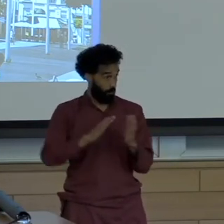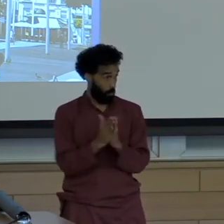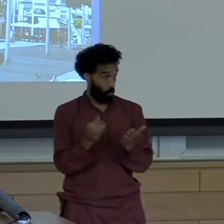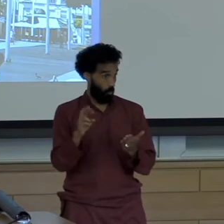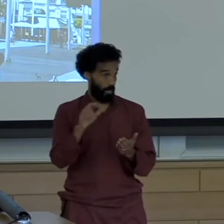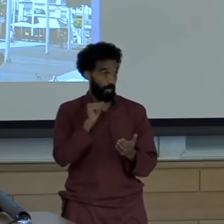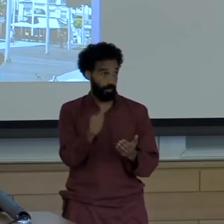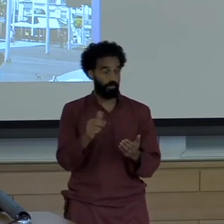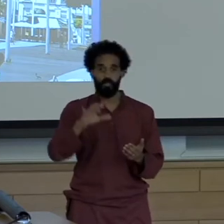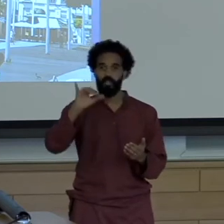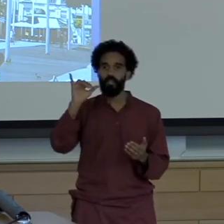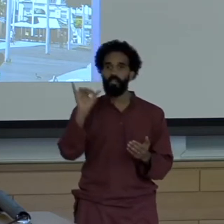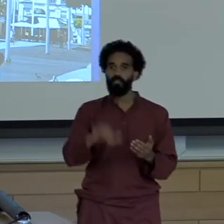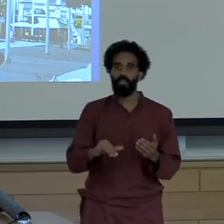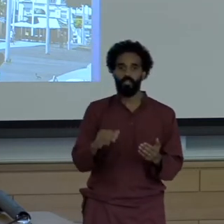considered to be the first modern novel